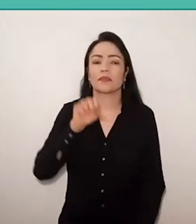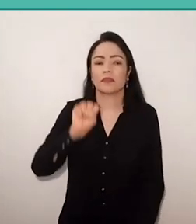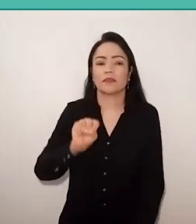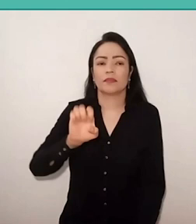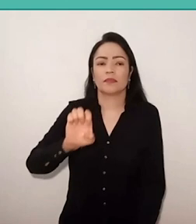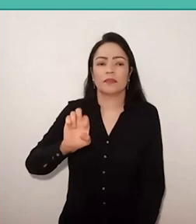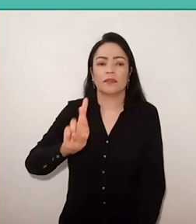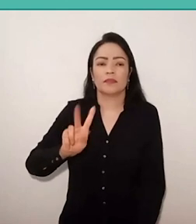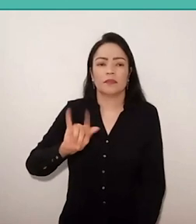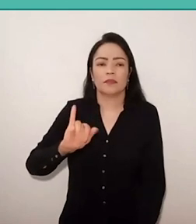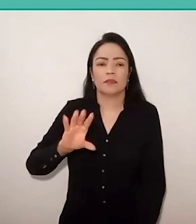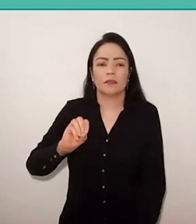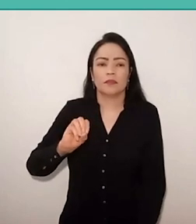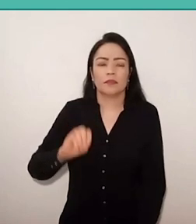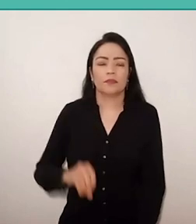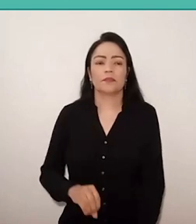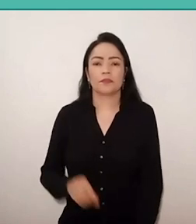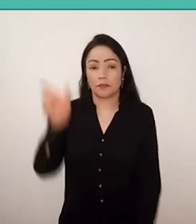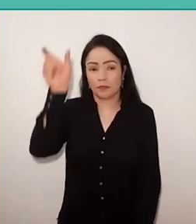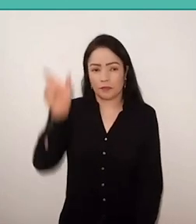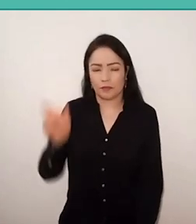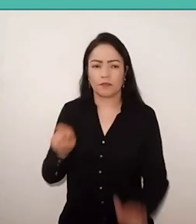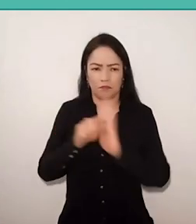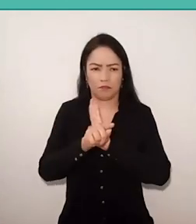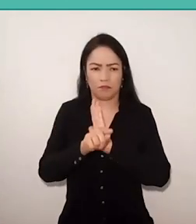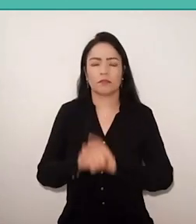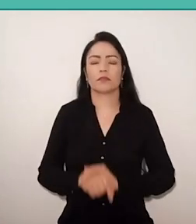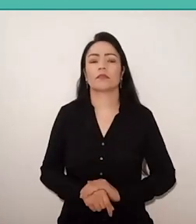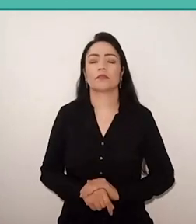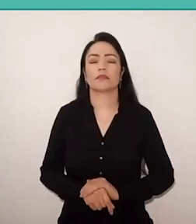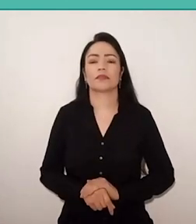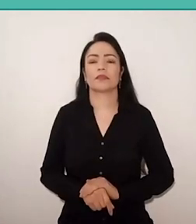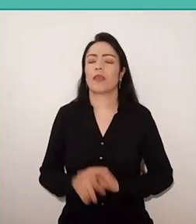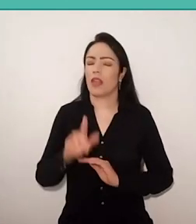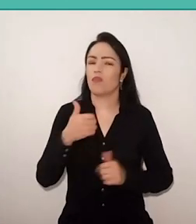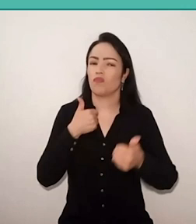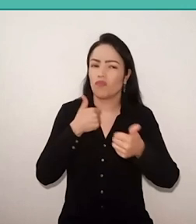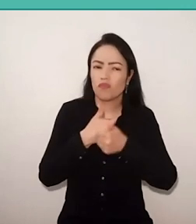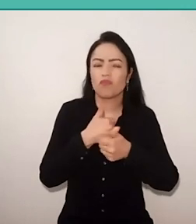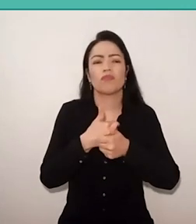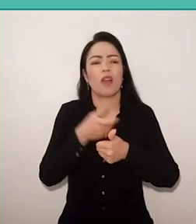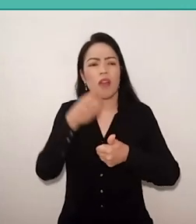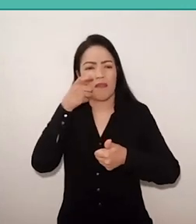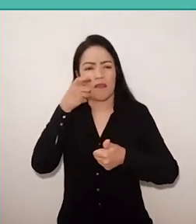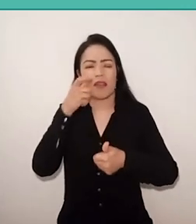someone says: "Sergio, I follow you", is Sandra Rejania da Silva,